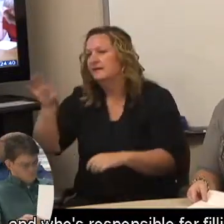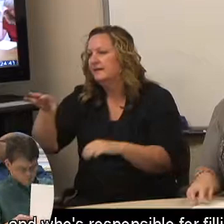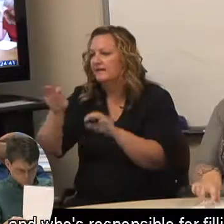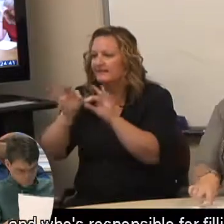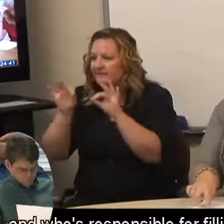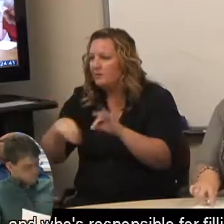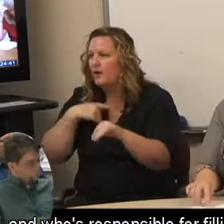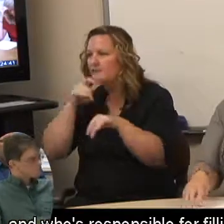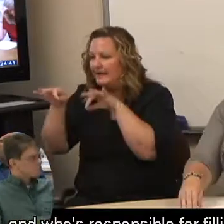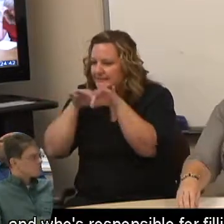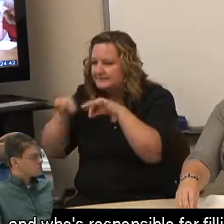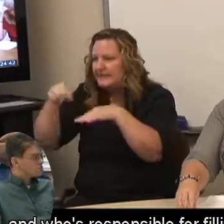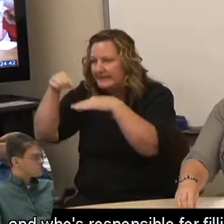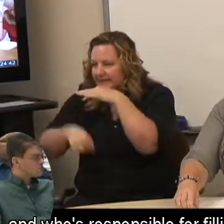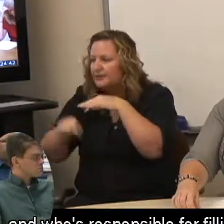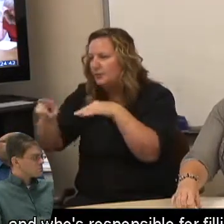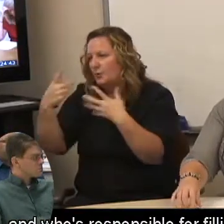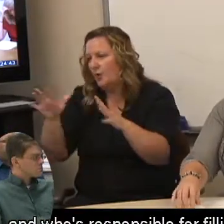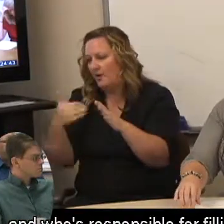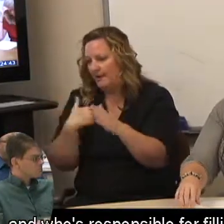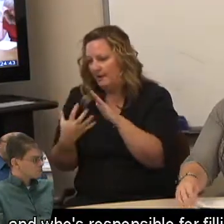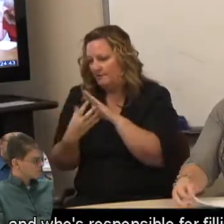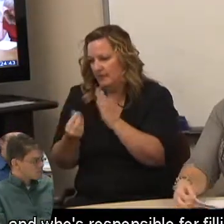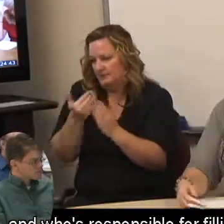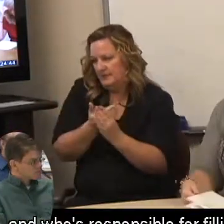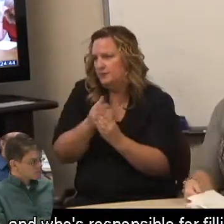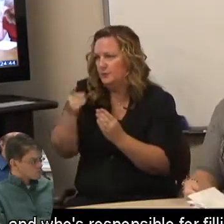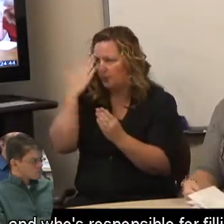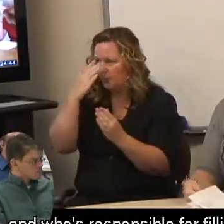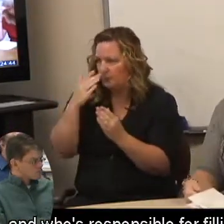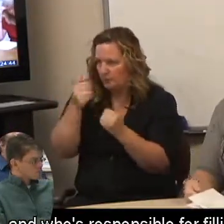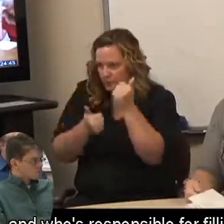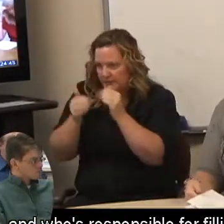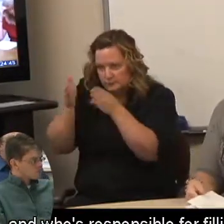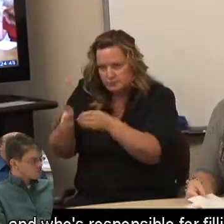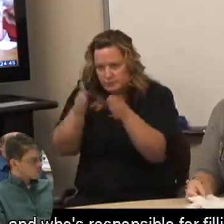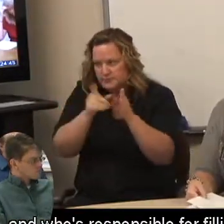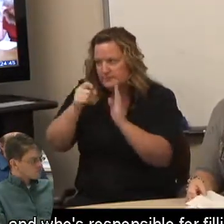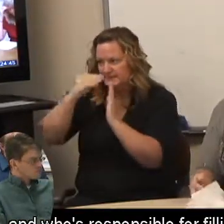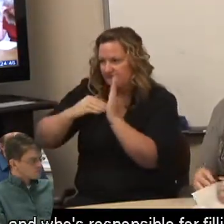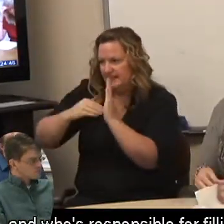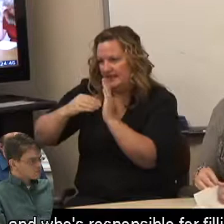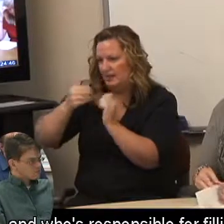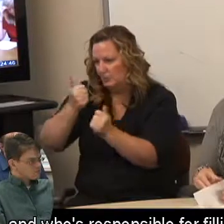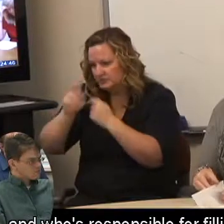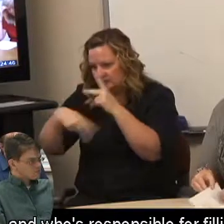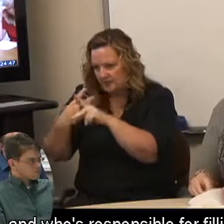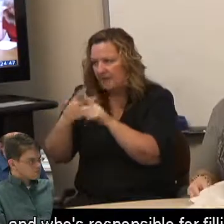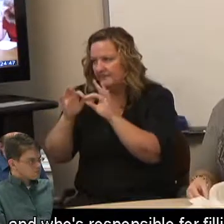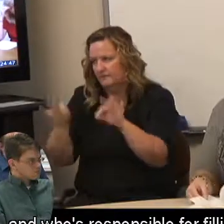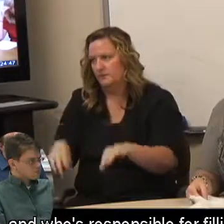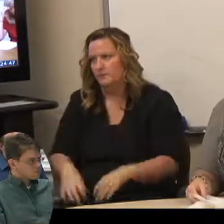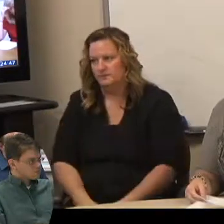and who's responsible for filling those out.